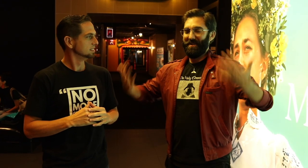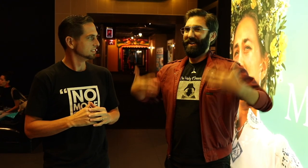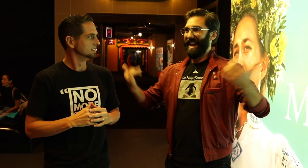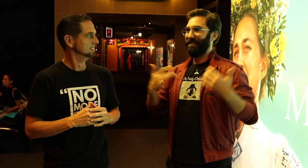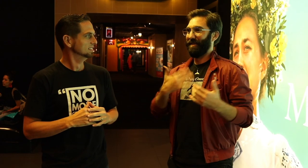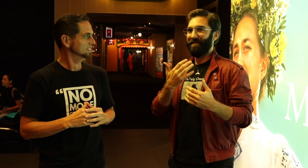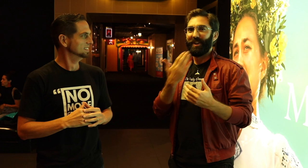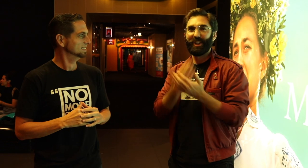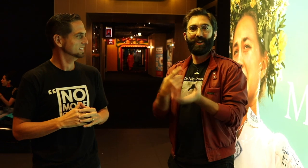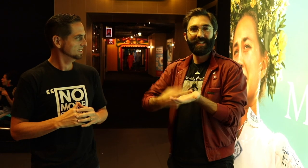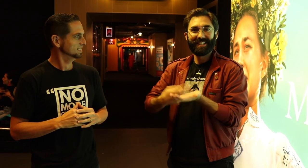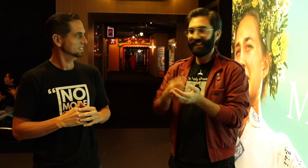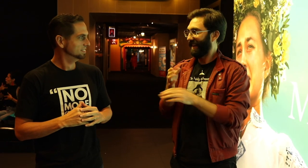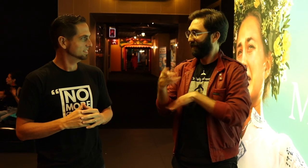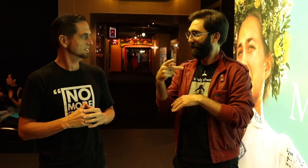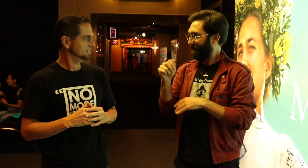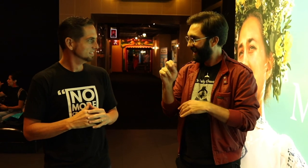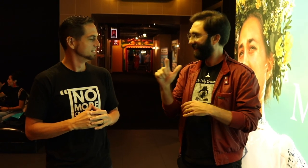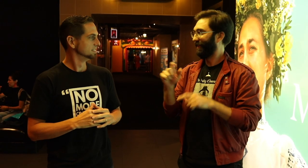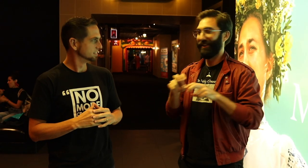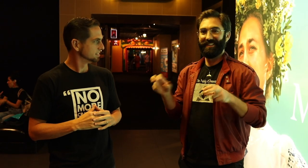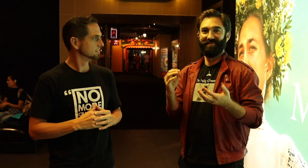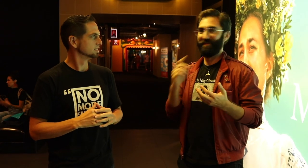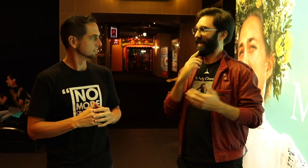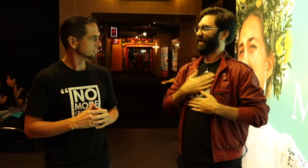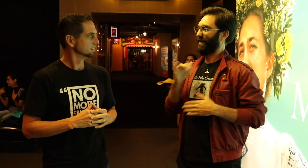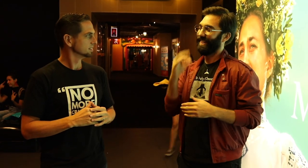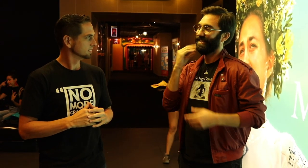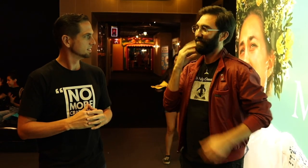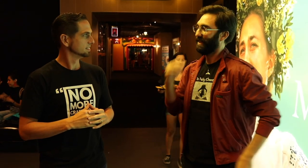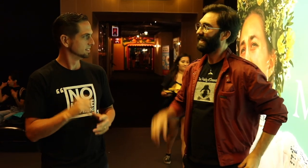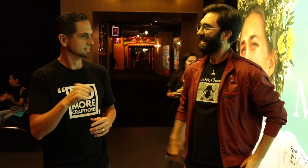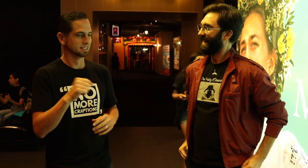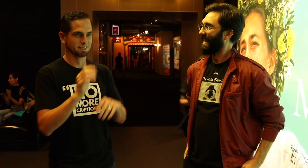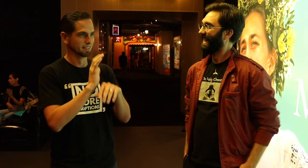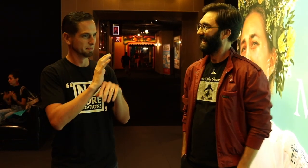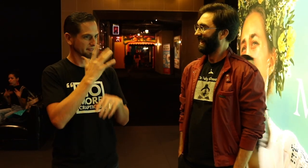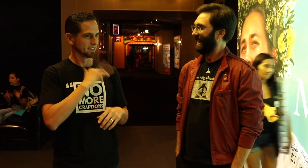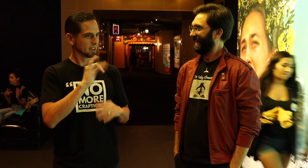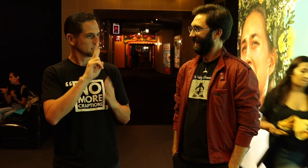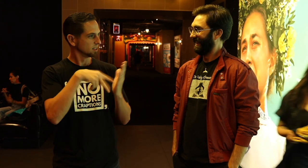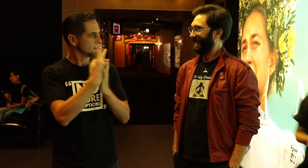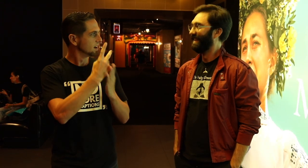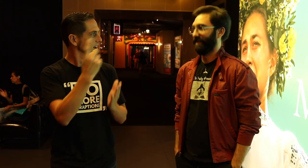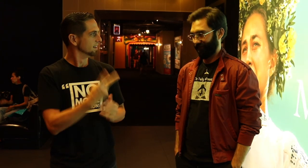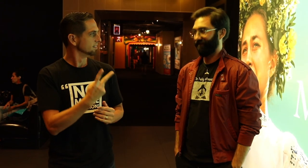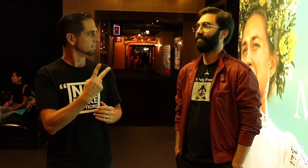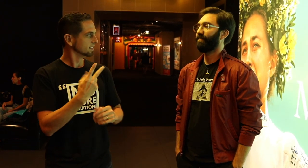Now it feels good to discuss afterwards on the panel. I really enjoyed that experience. The movie was like two and a half hours long, right?